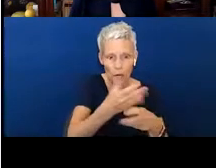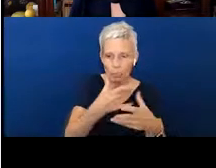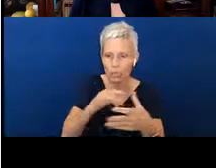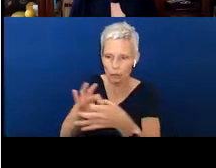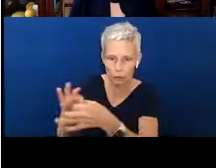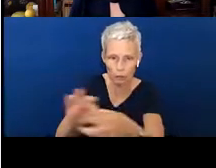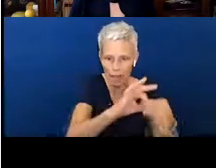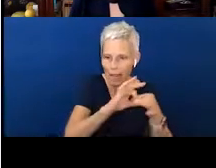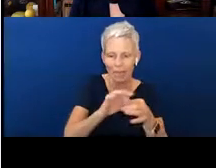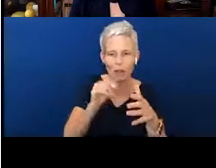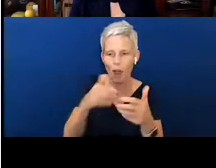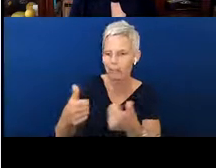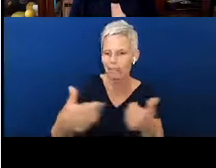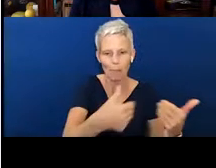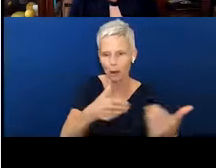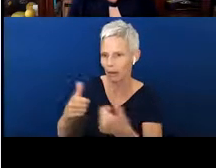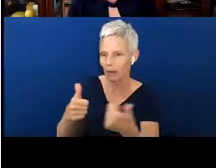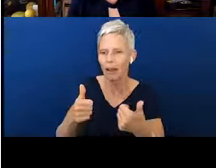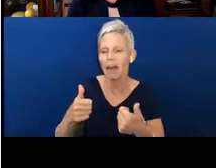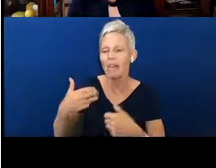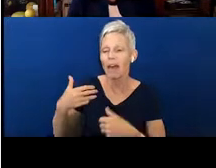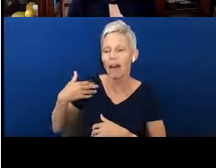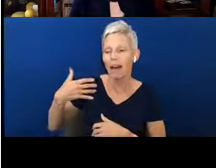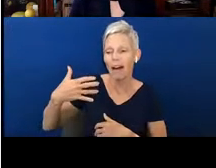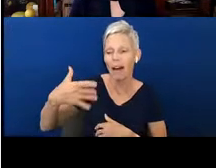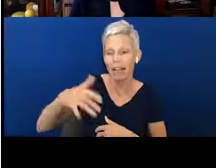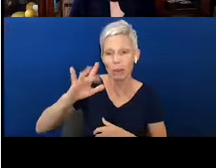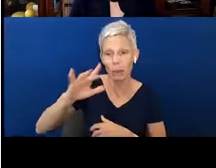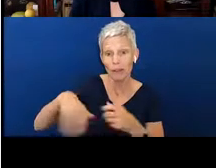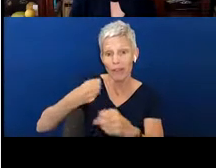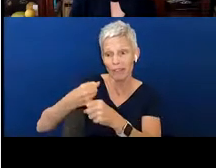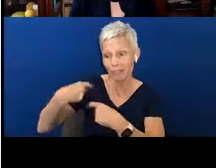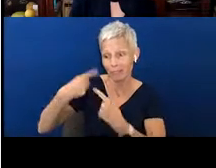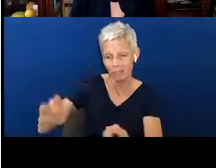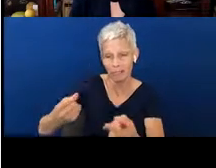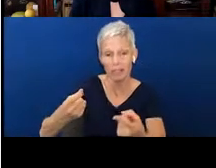we work with a lot of really great research and knowledgeable people to help us do what we do.